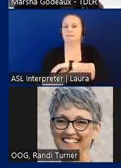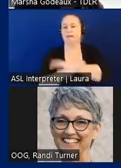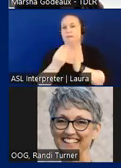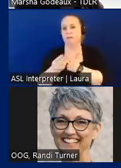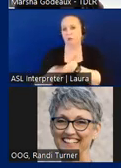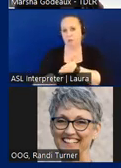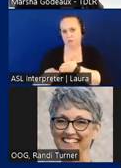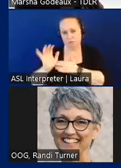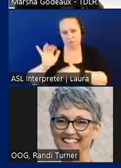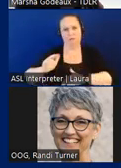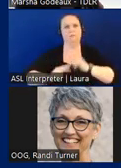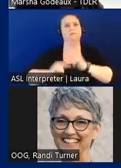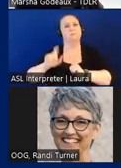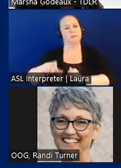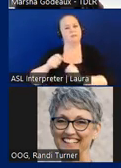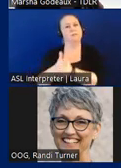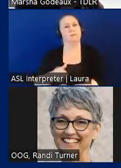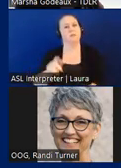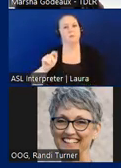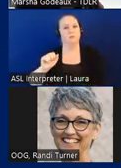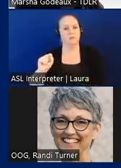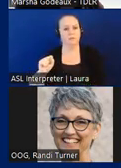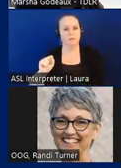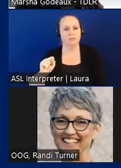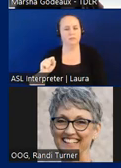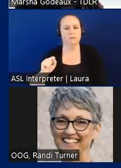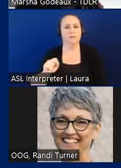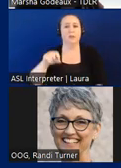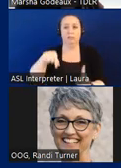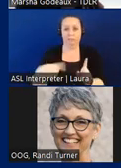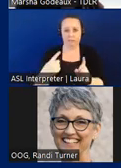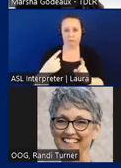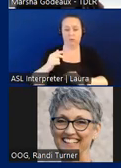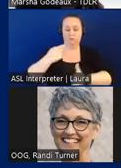required to be TAS compliant . Now, on this one the construction cost is less than fifty